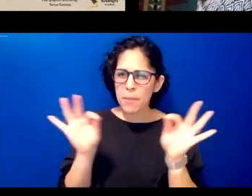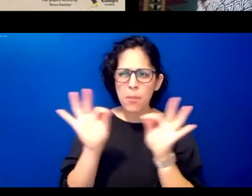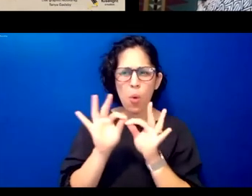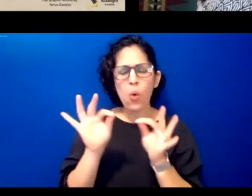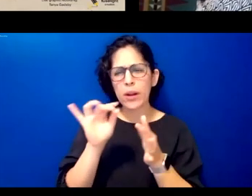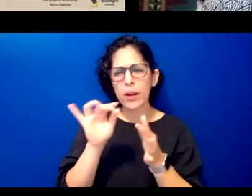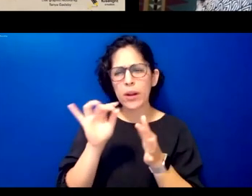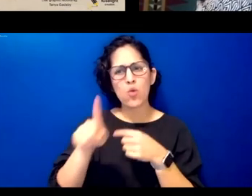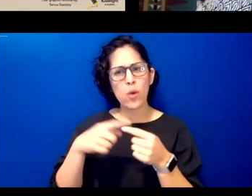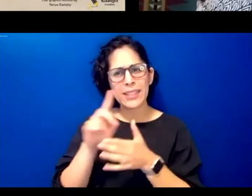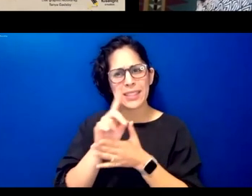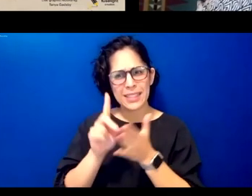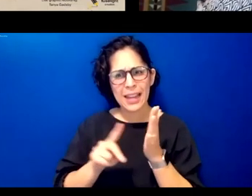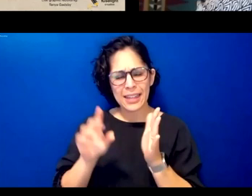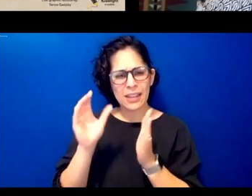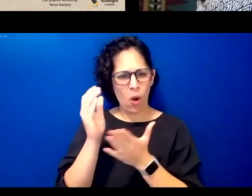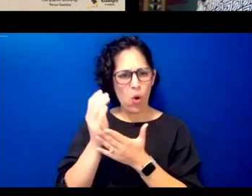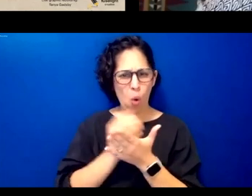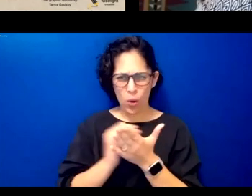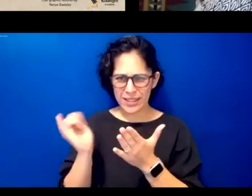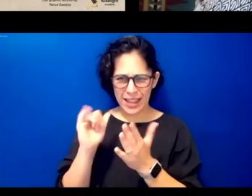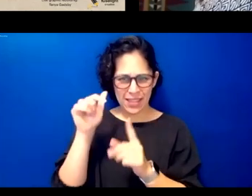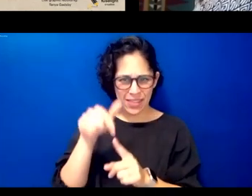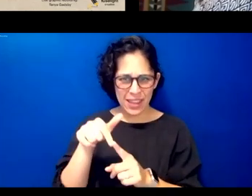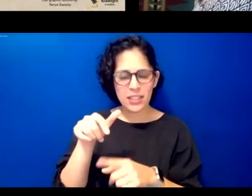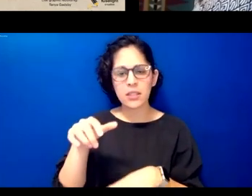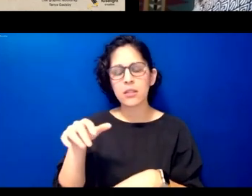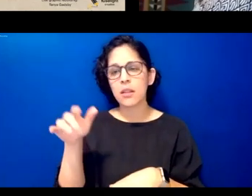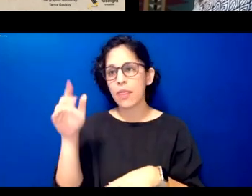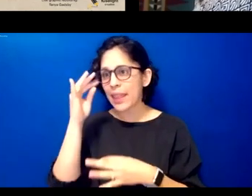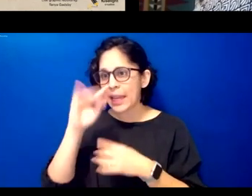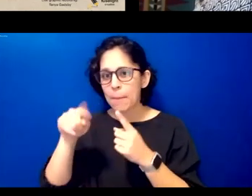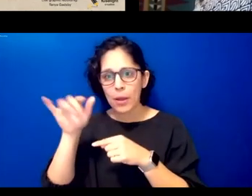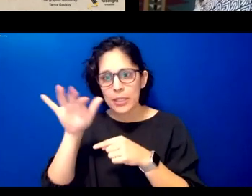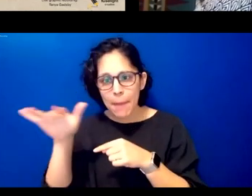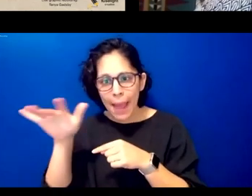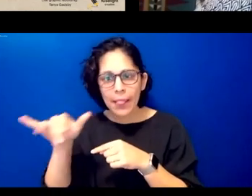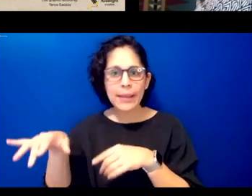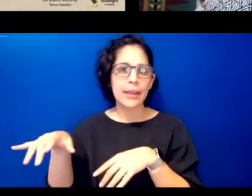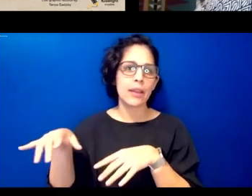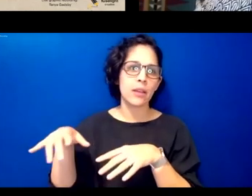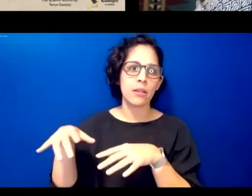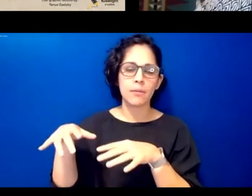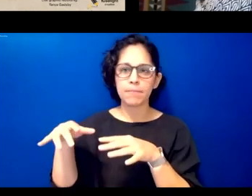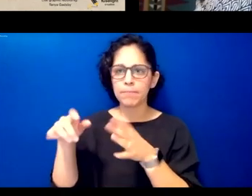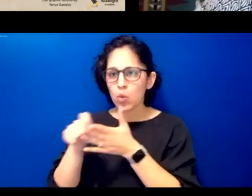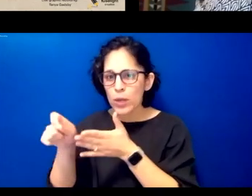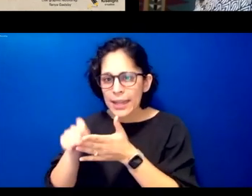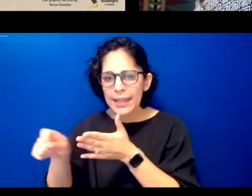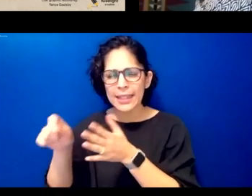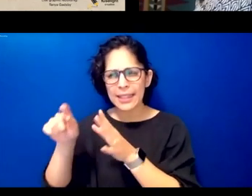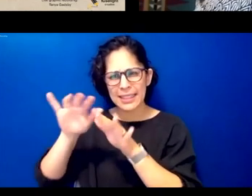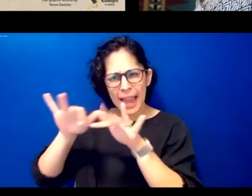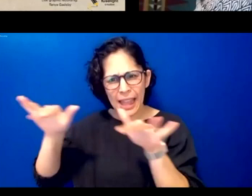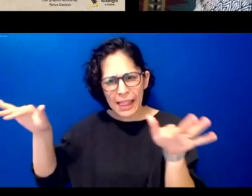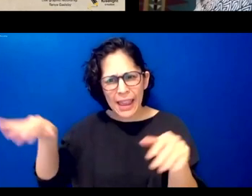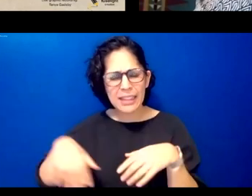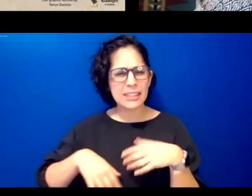course like this orthography and variation and dialects it's complex and and uh definitely